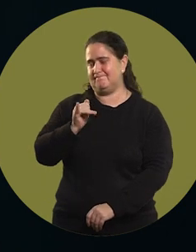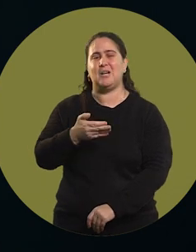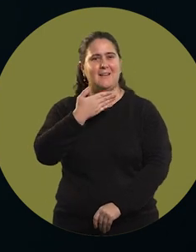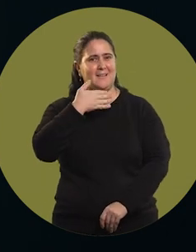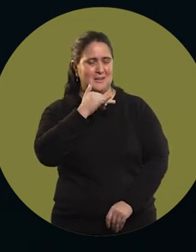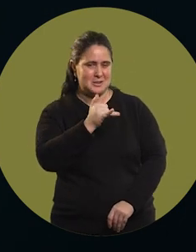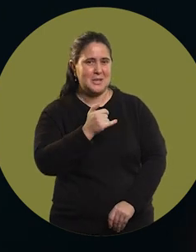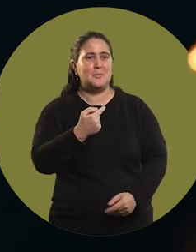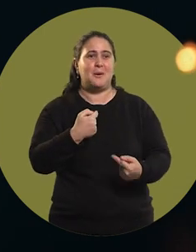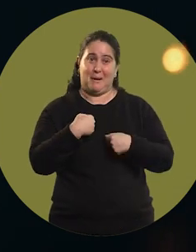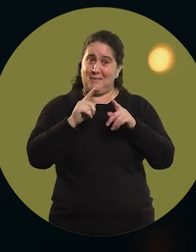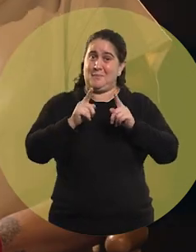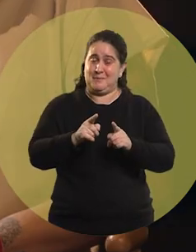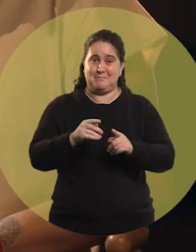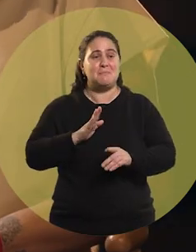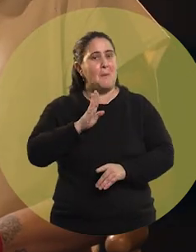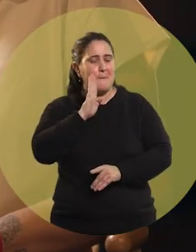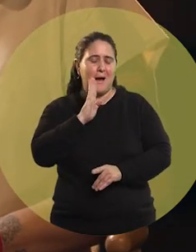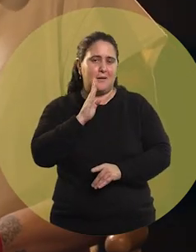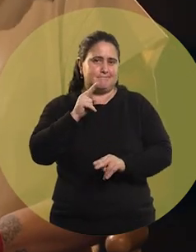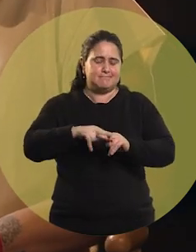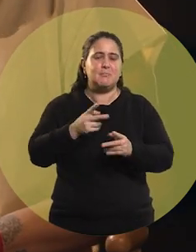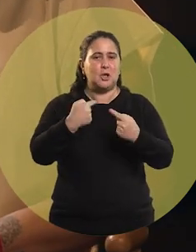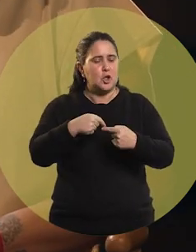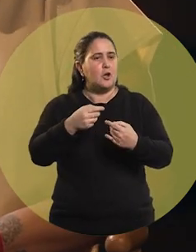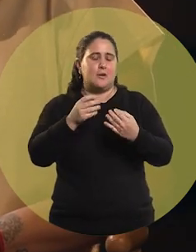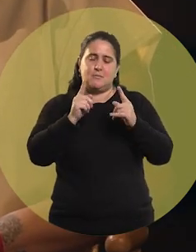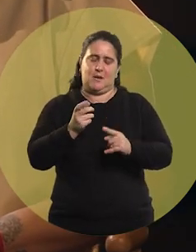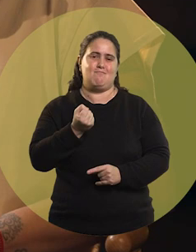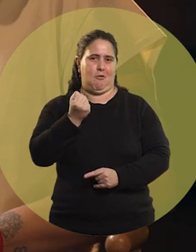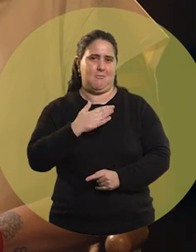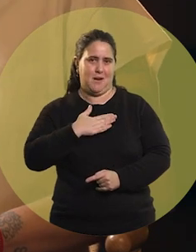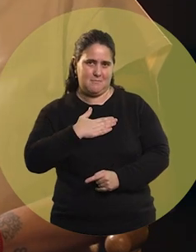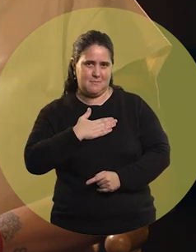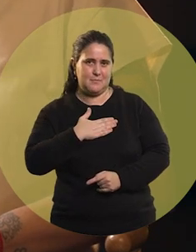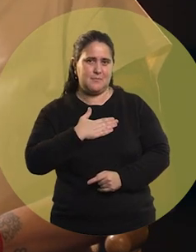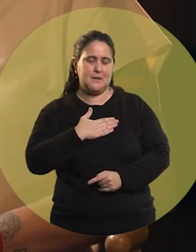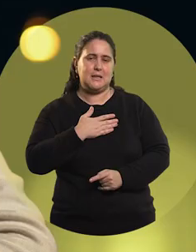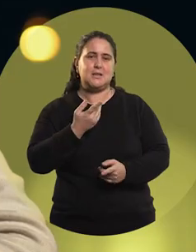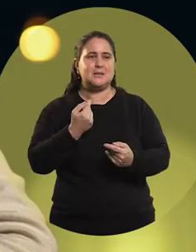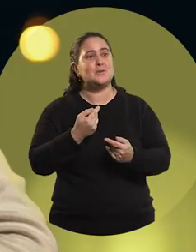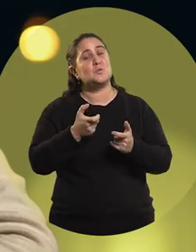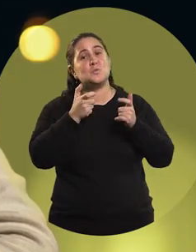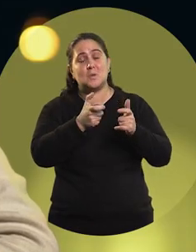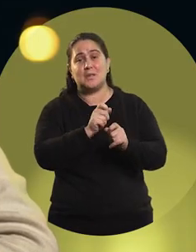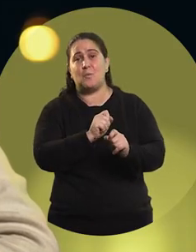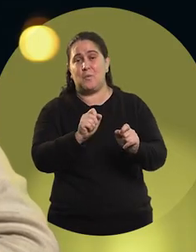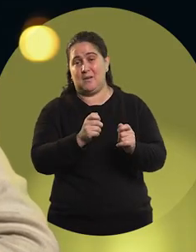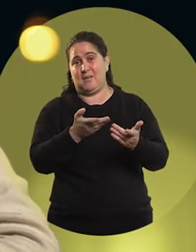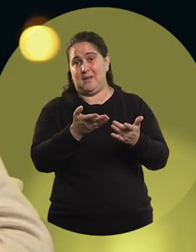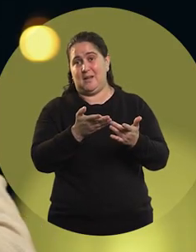I understand because it's the same for me. Mine passed, but is still present. And it's good that you were able